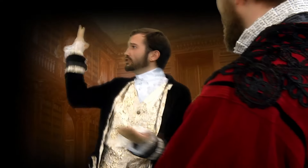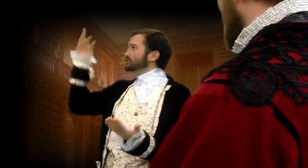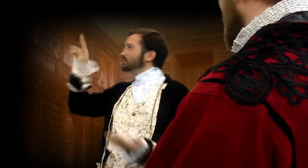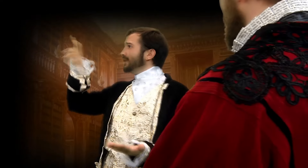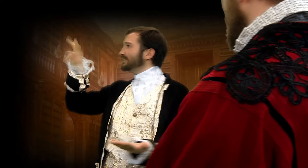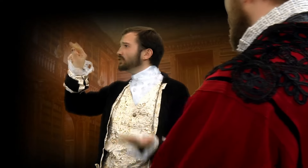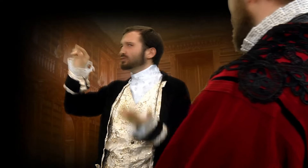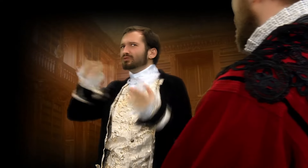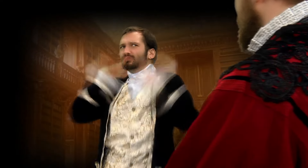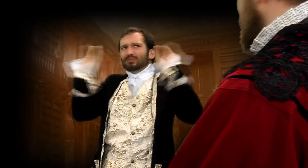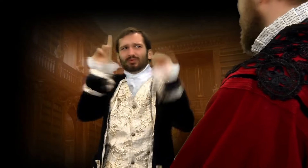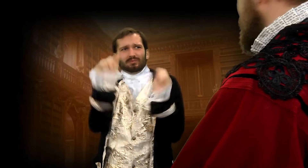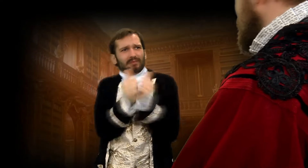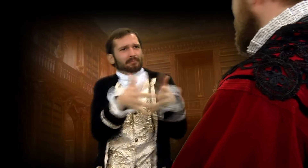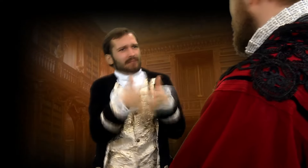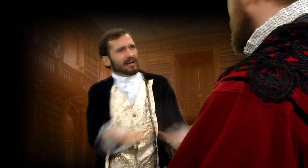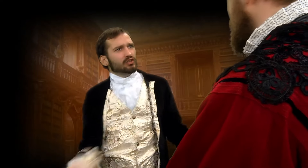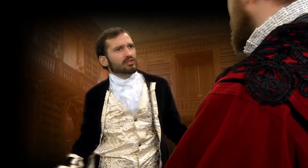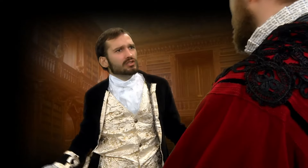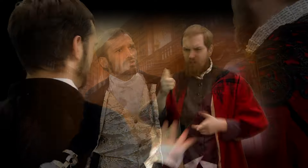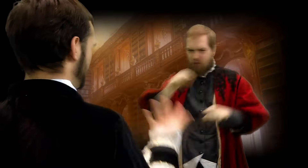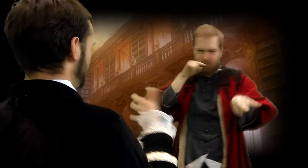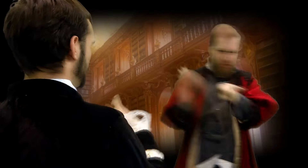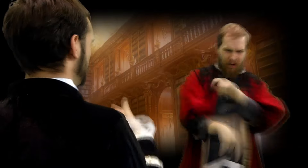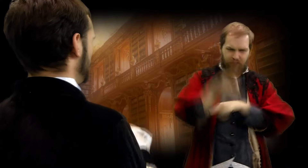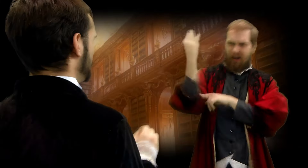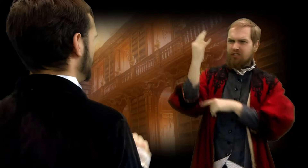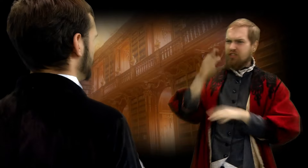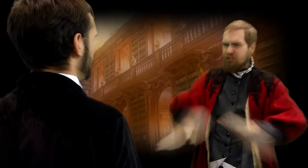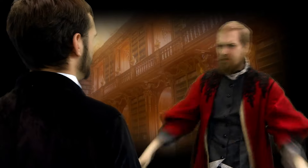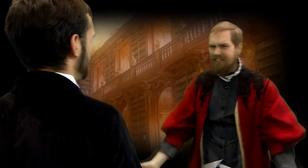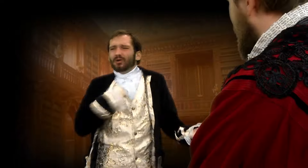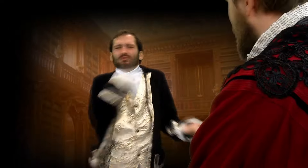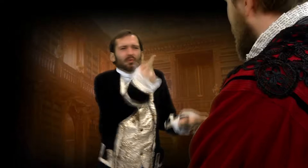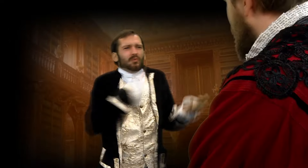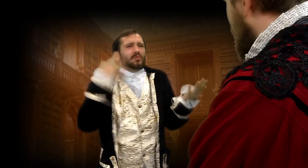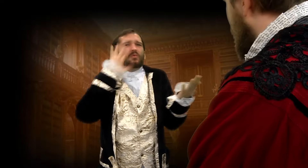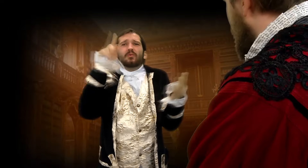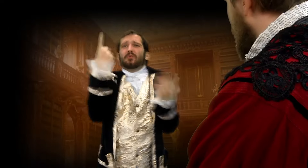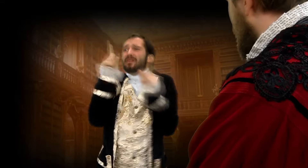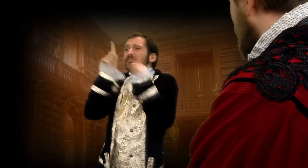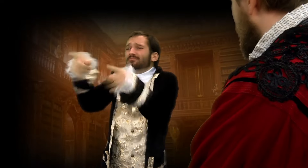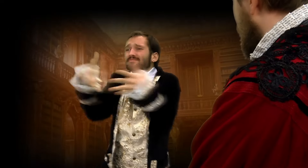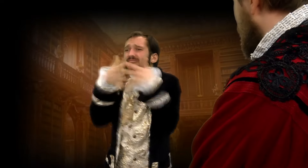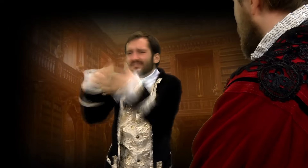The French Revolution has nothing to do with America. You betray our French children! I told you, I'll only go to America